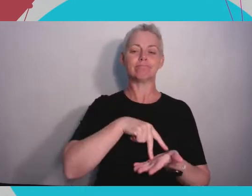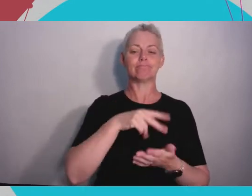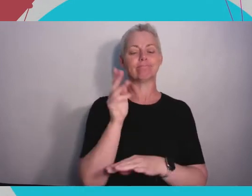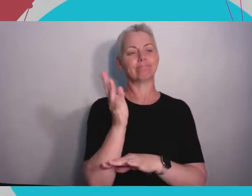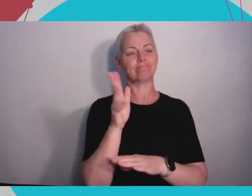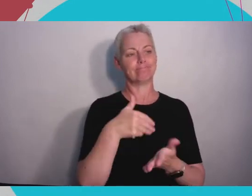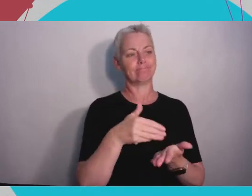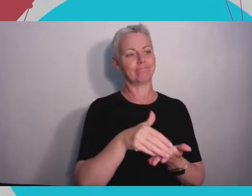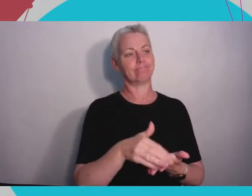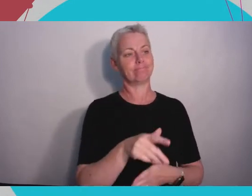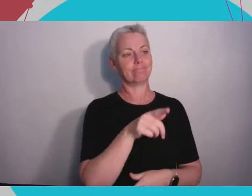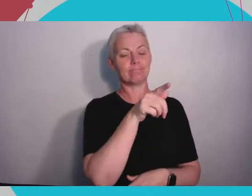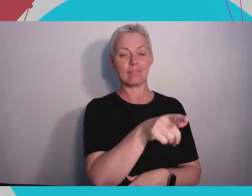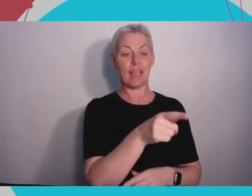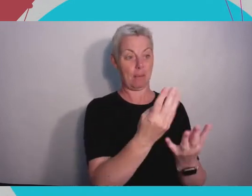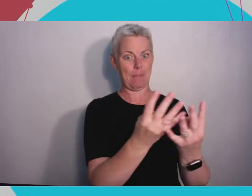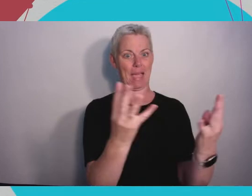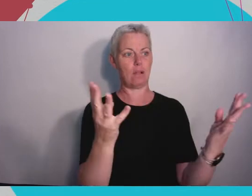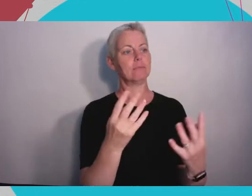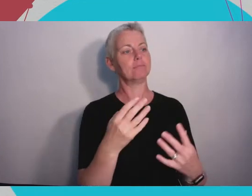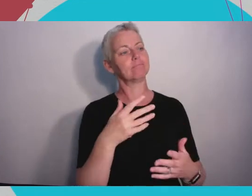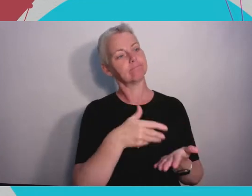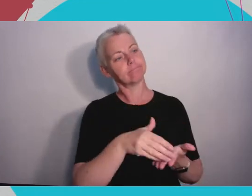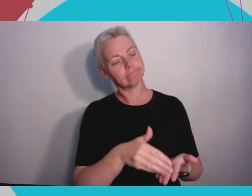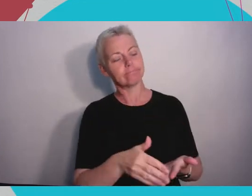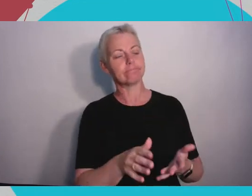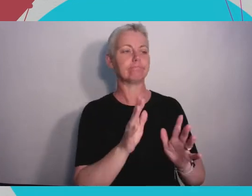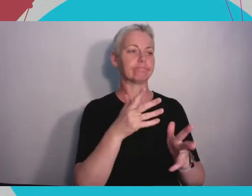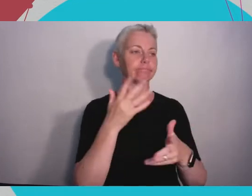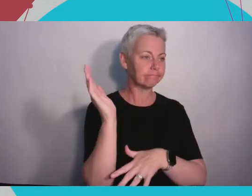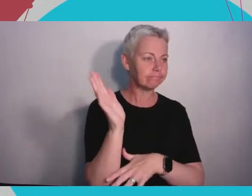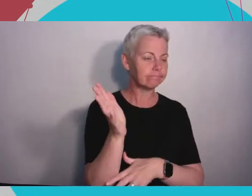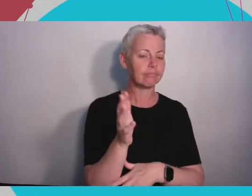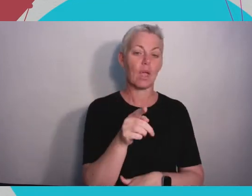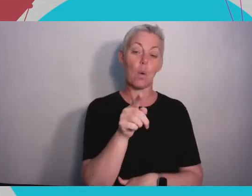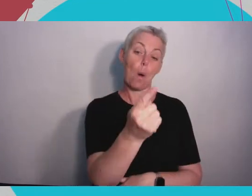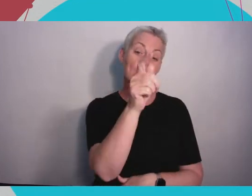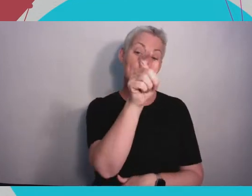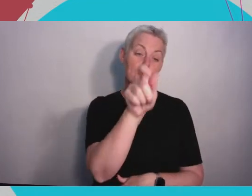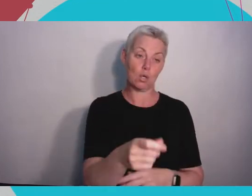panel and somebody who worked for a big telecoms company. That gave me that first sort of like